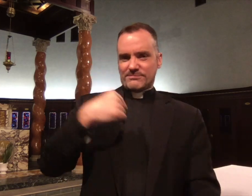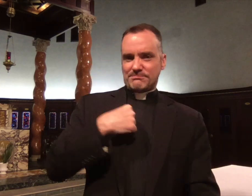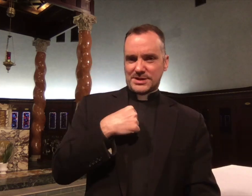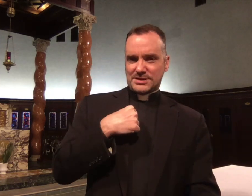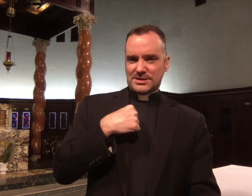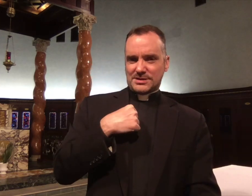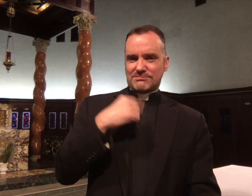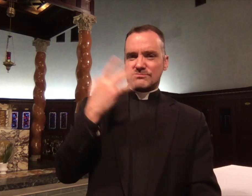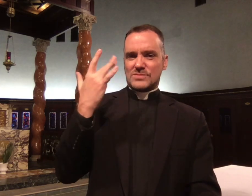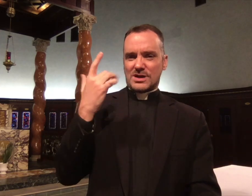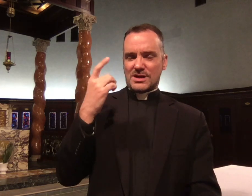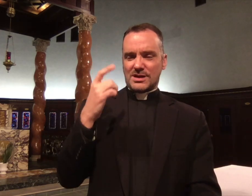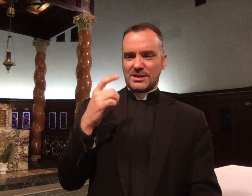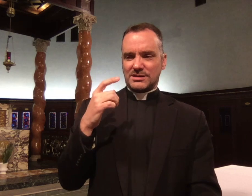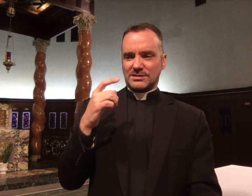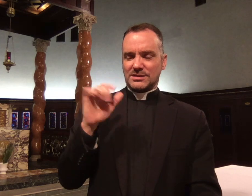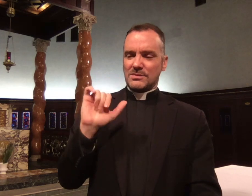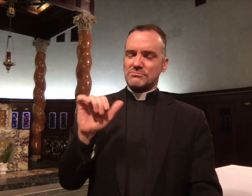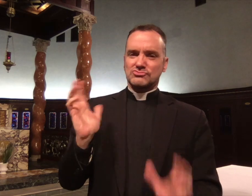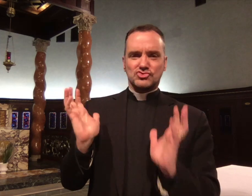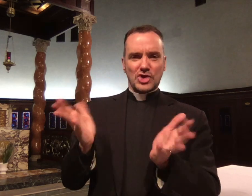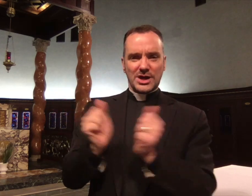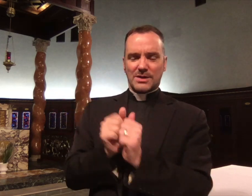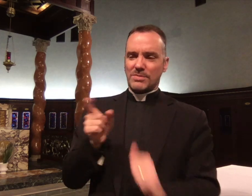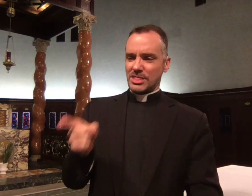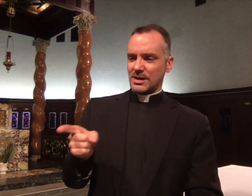That moment was a blessing for me to be able to talk with him.